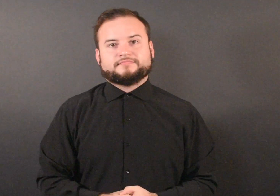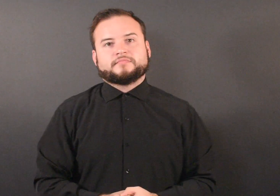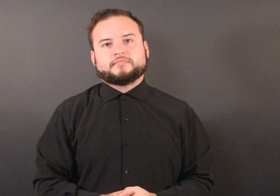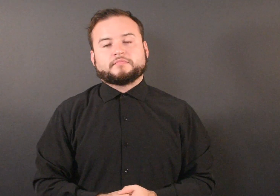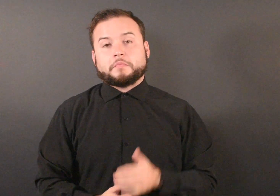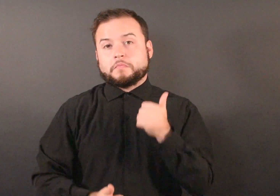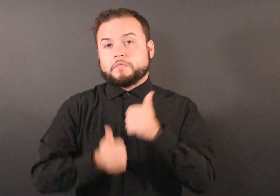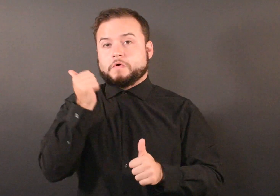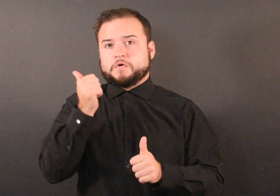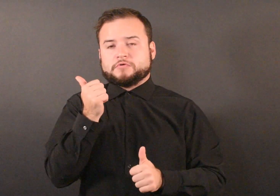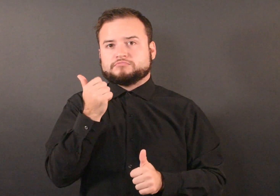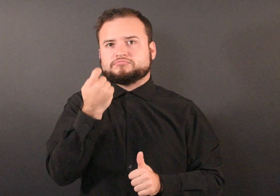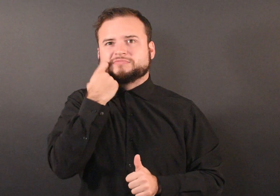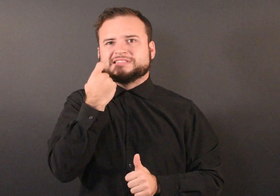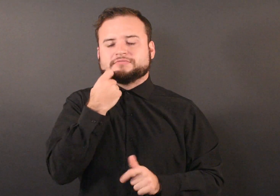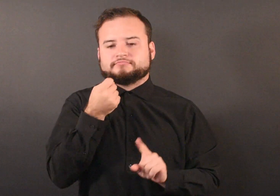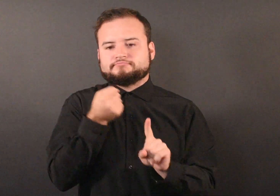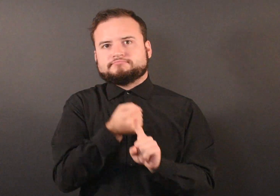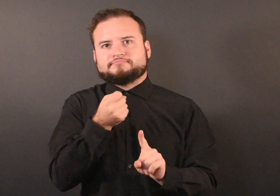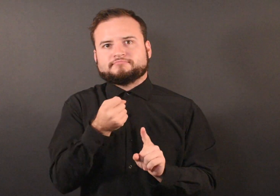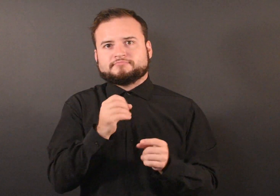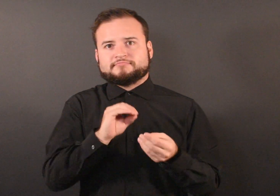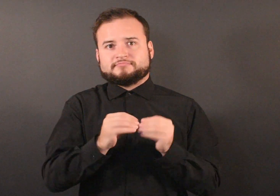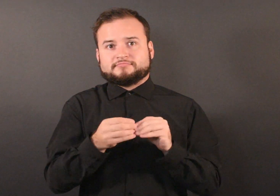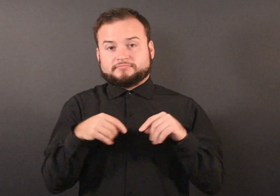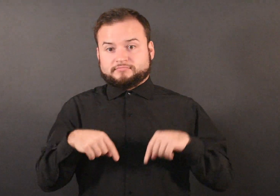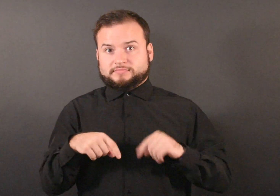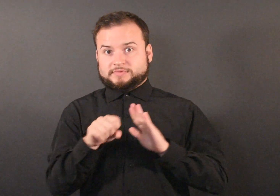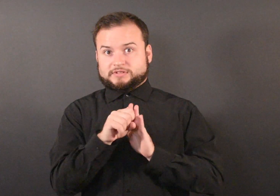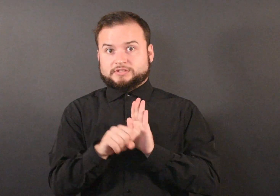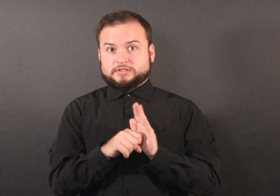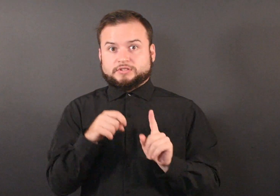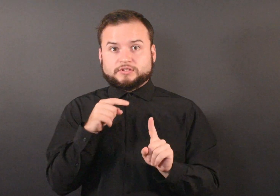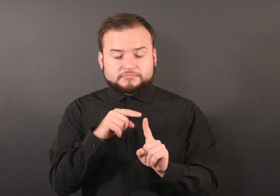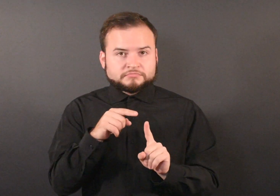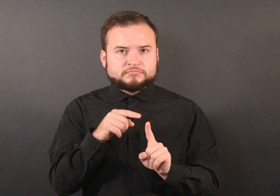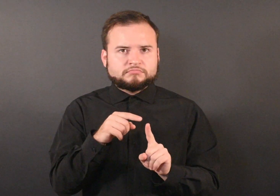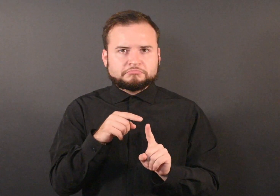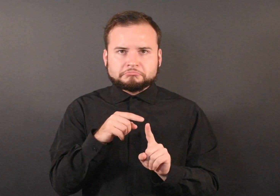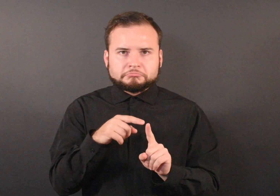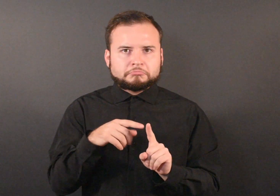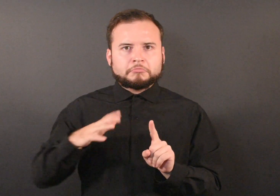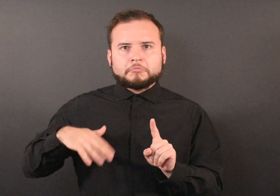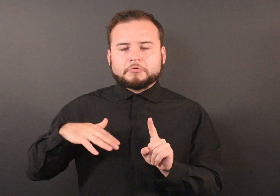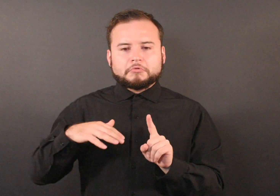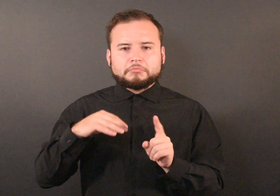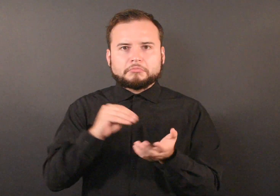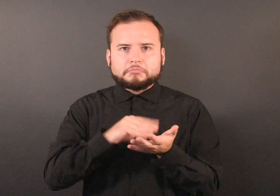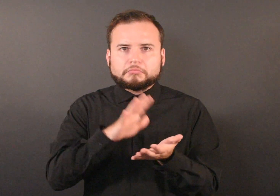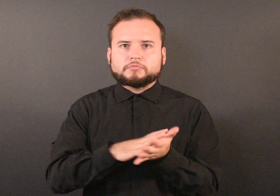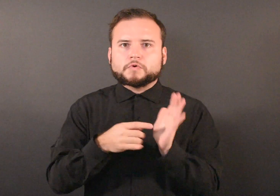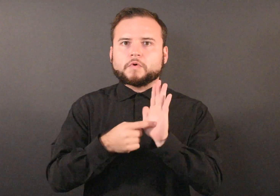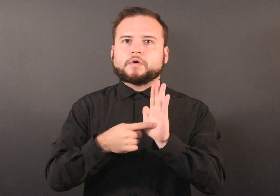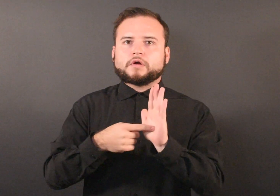The most recent case did not have a reported travel history, but investigators are still